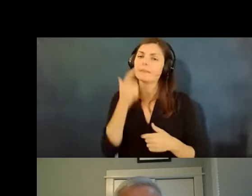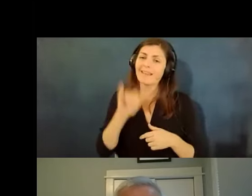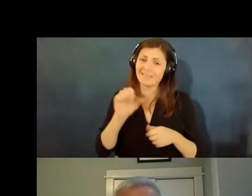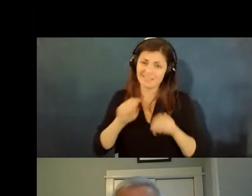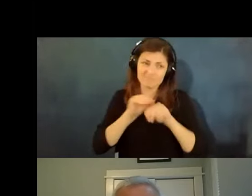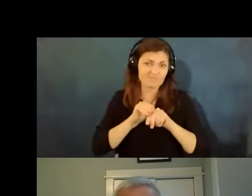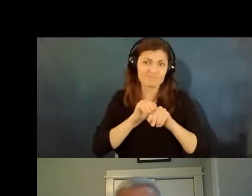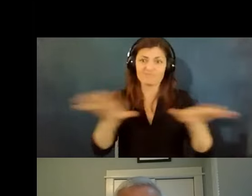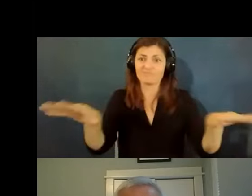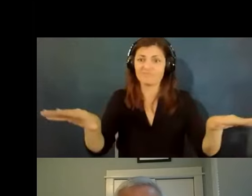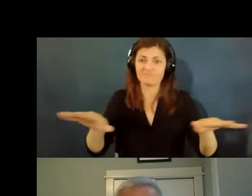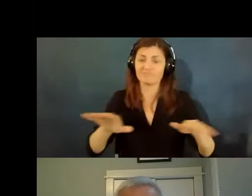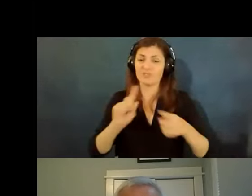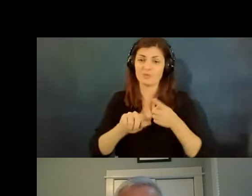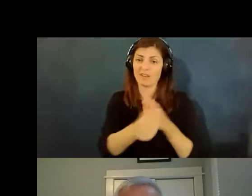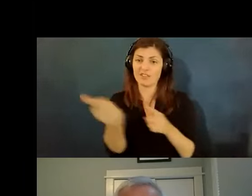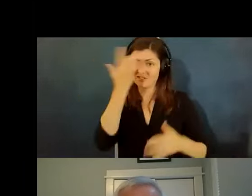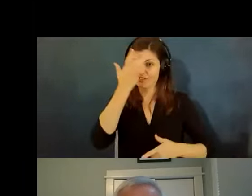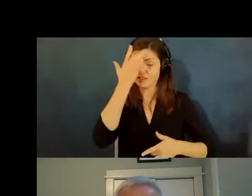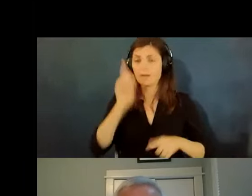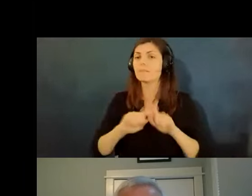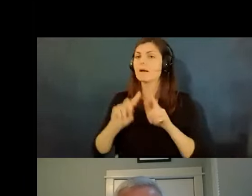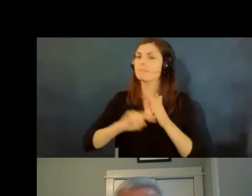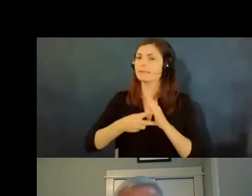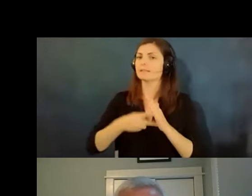but it does mean that the employer has to think of other solutions